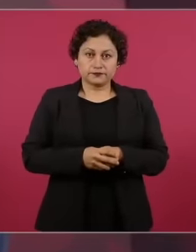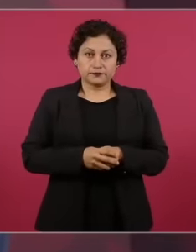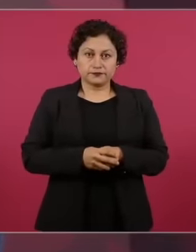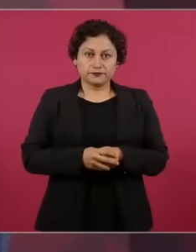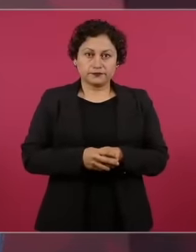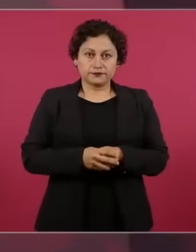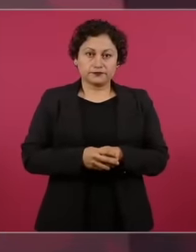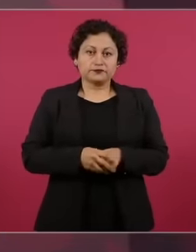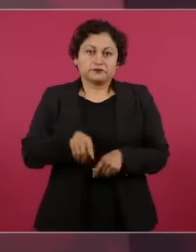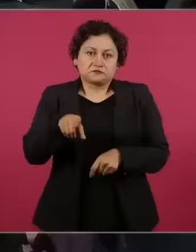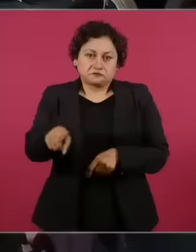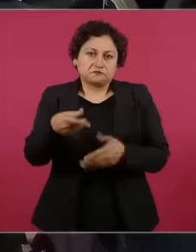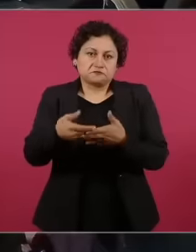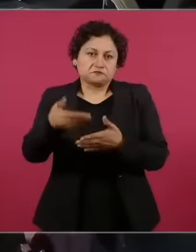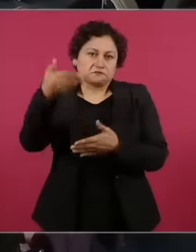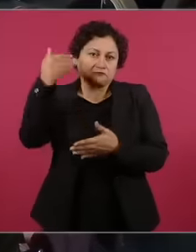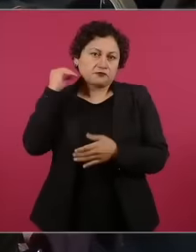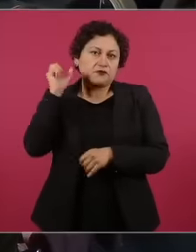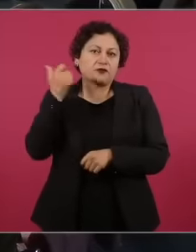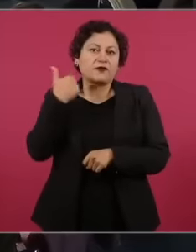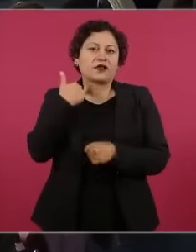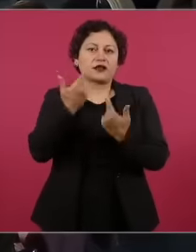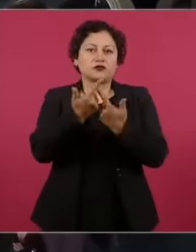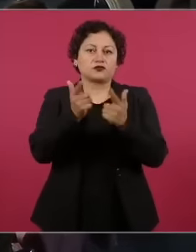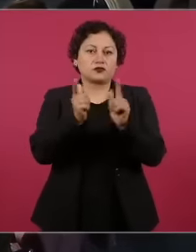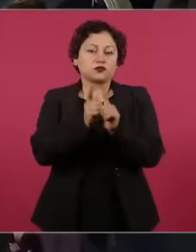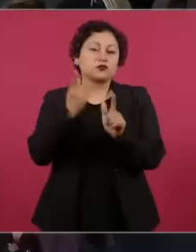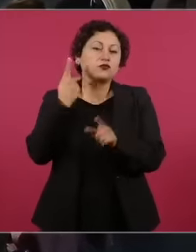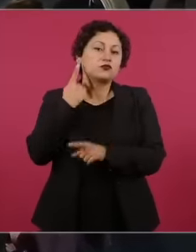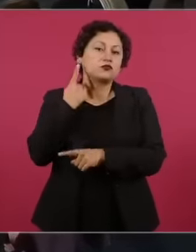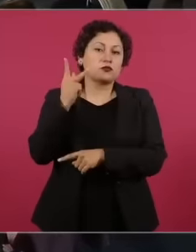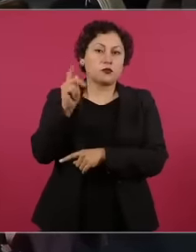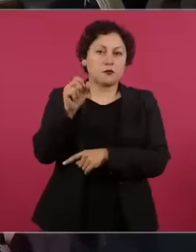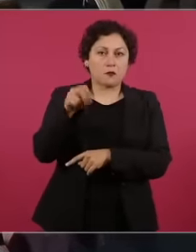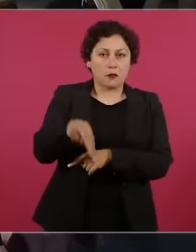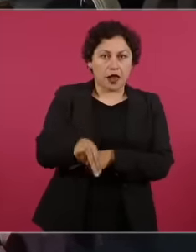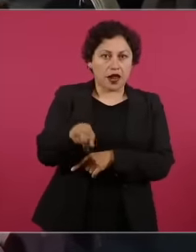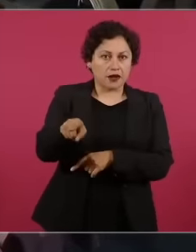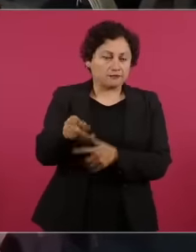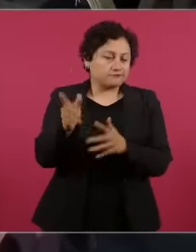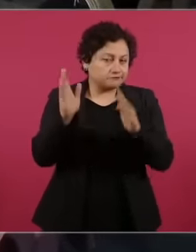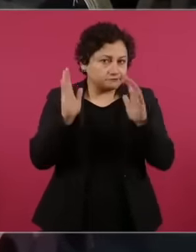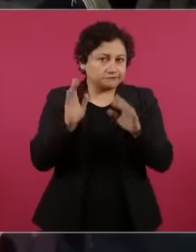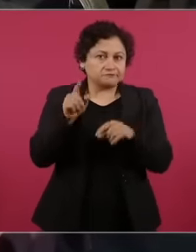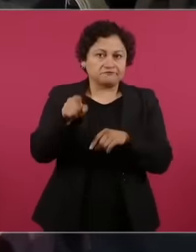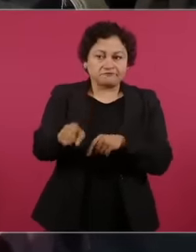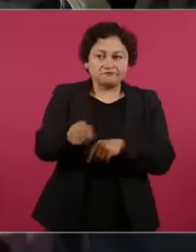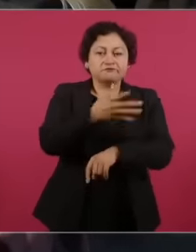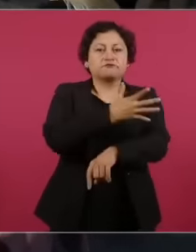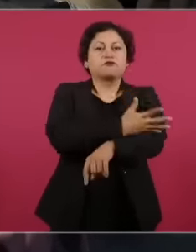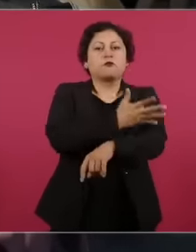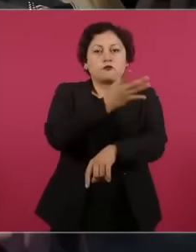ist, above all, honest